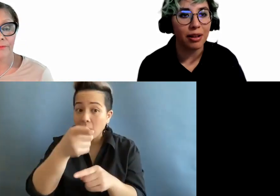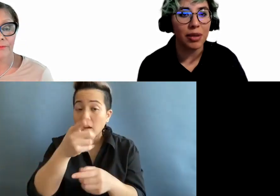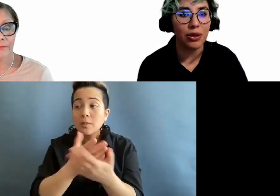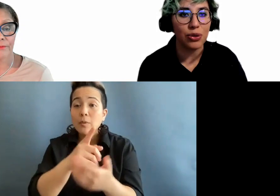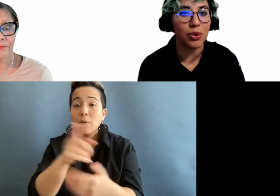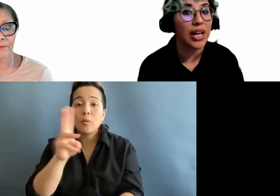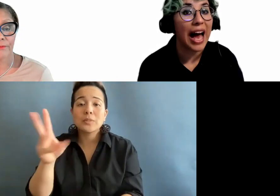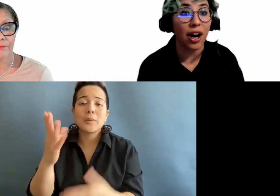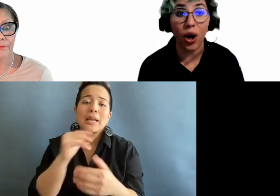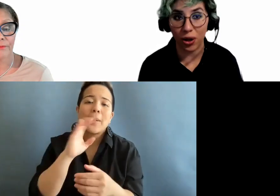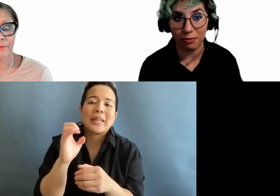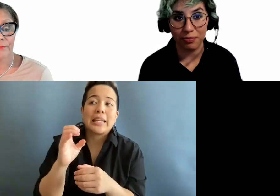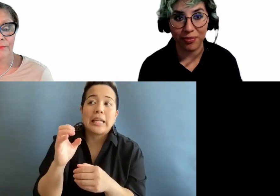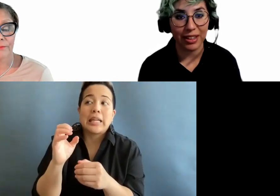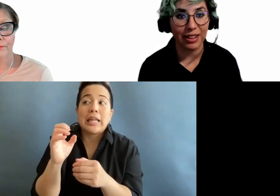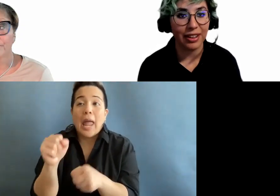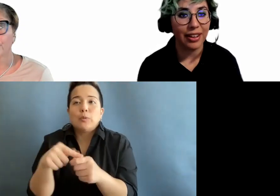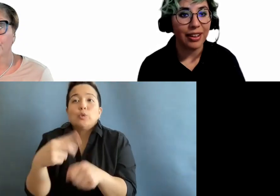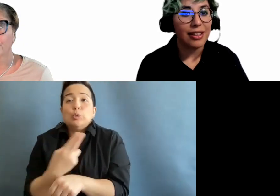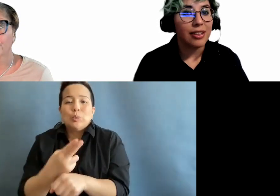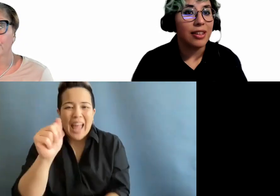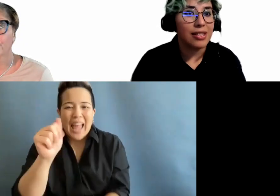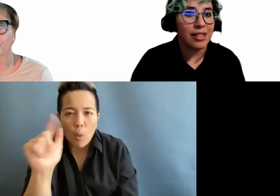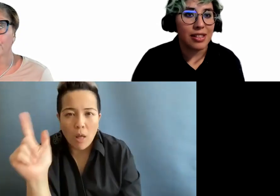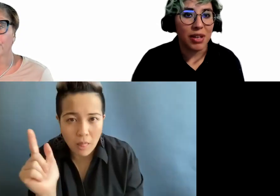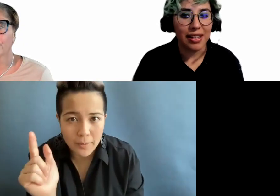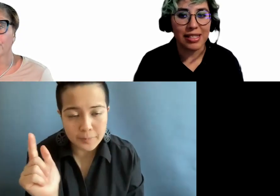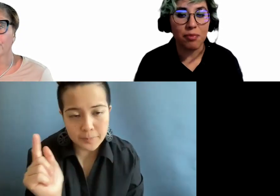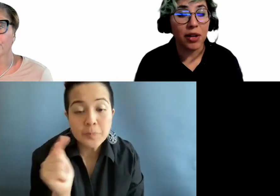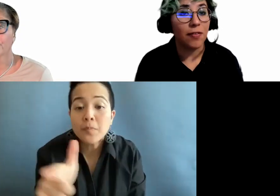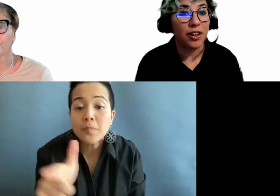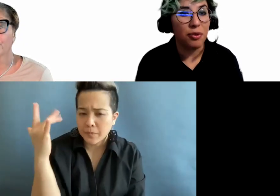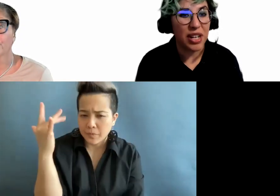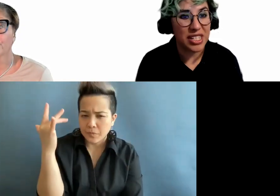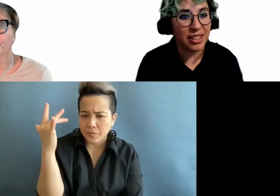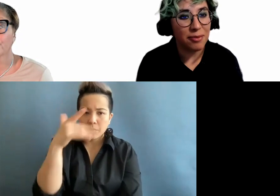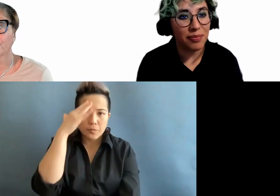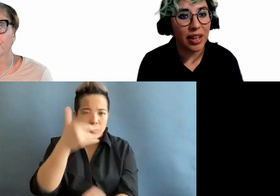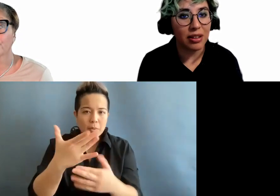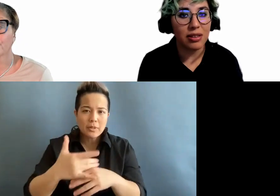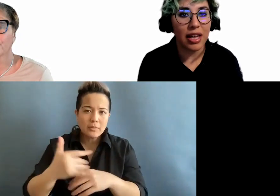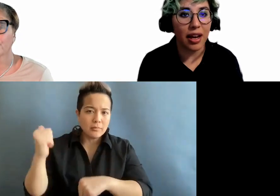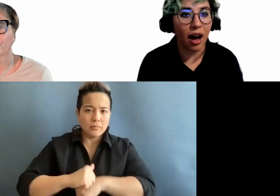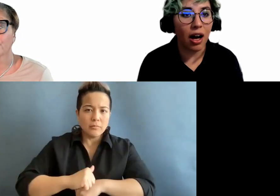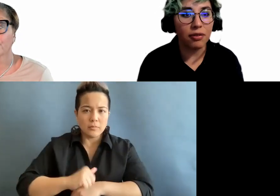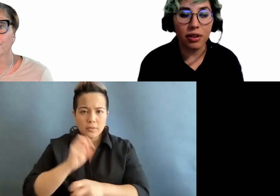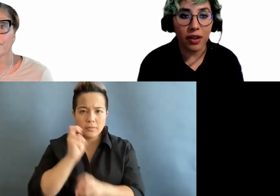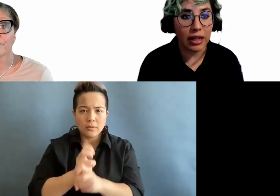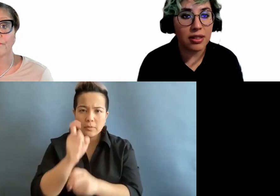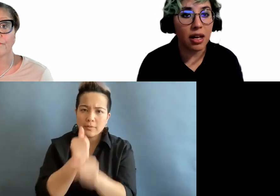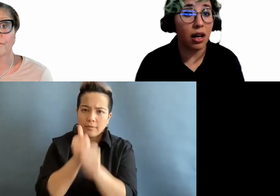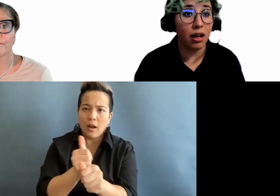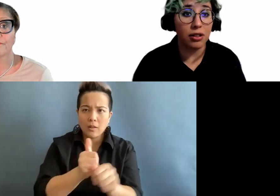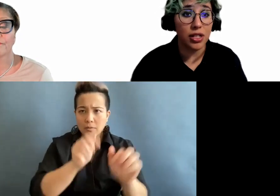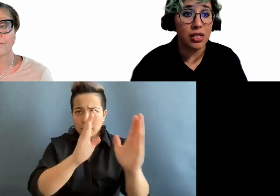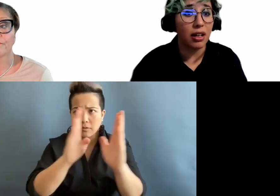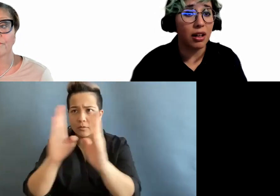be usable at all. This is because they might be very rigid, and they have nothing else, just a